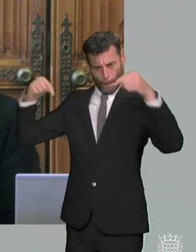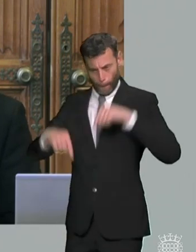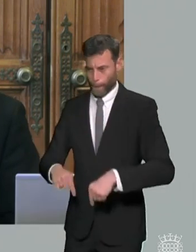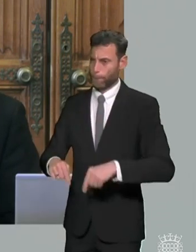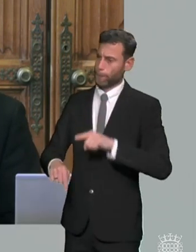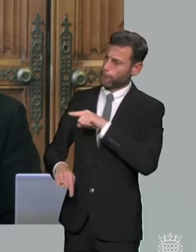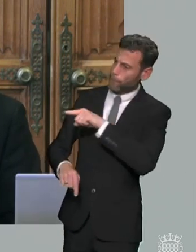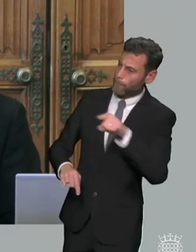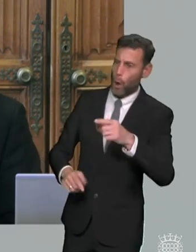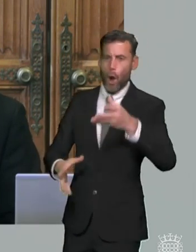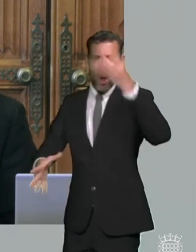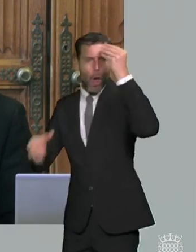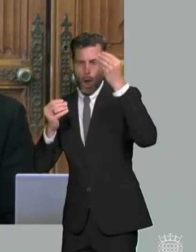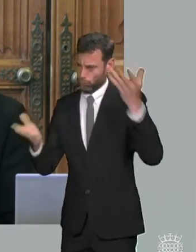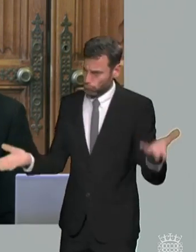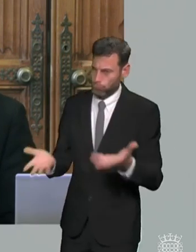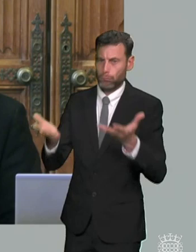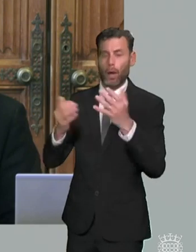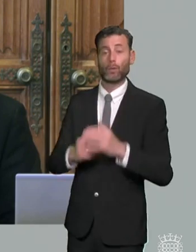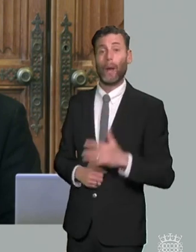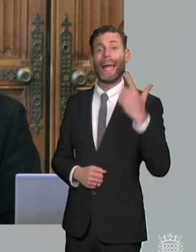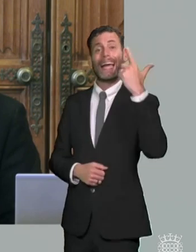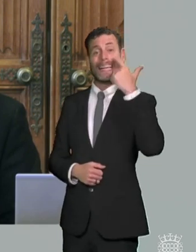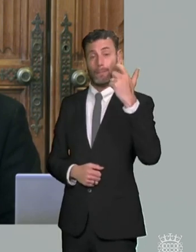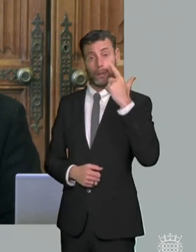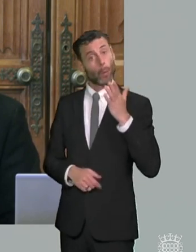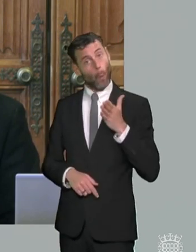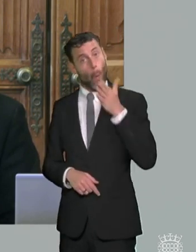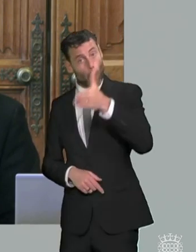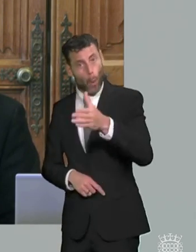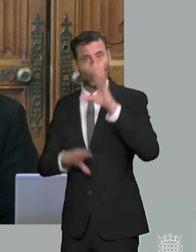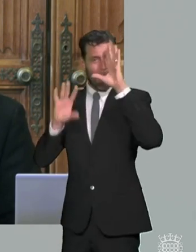outcomes and inspectors take a rounded view of the quality of education that school provides to its